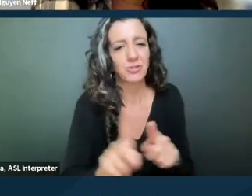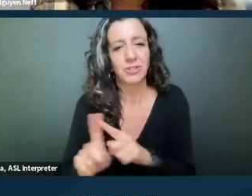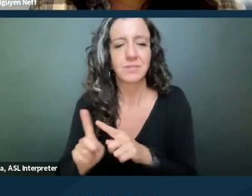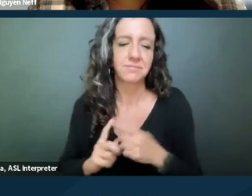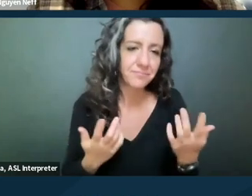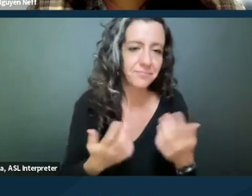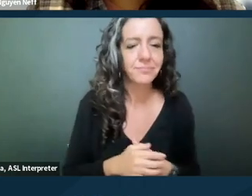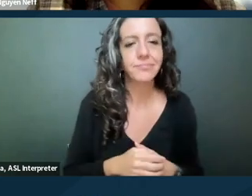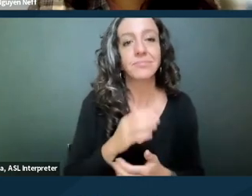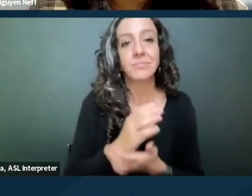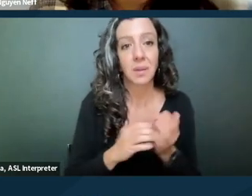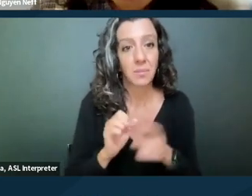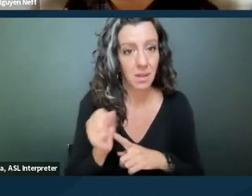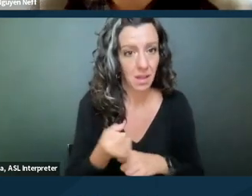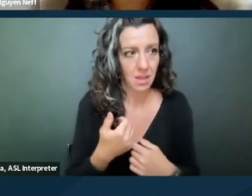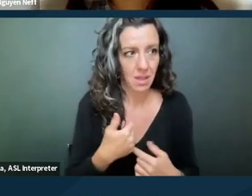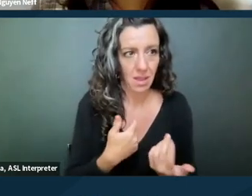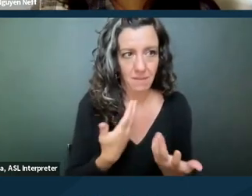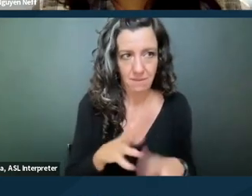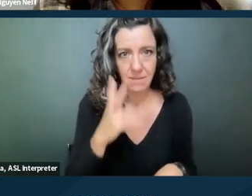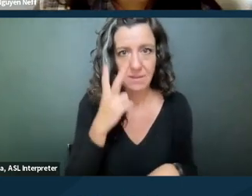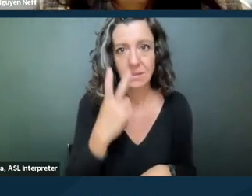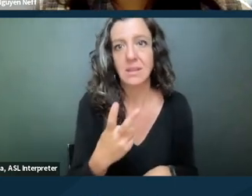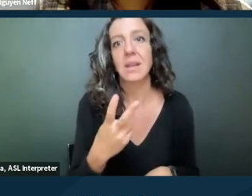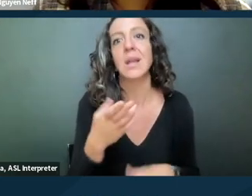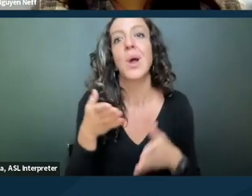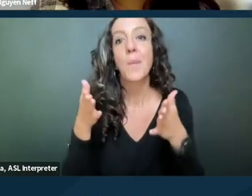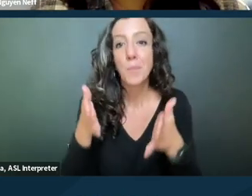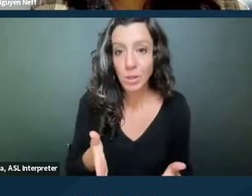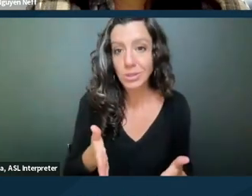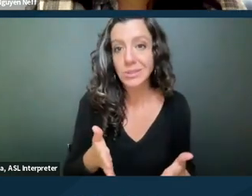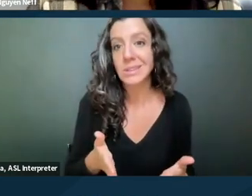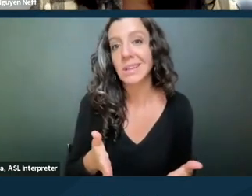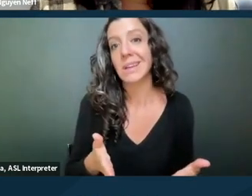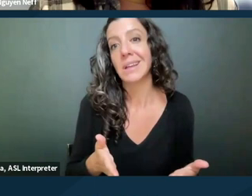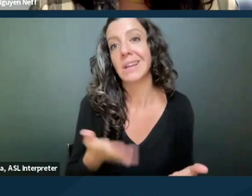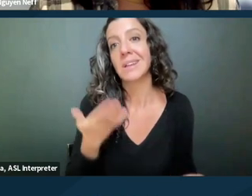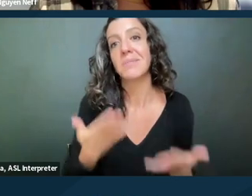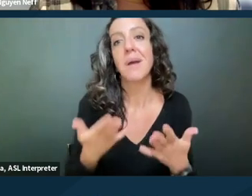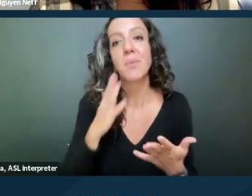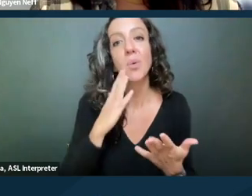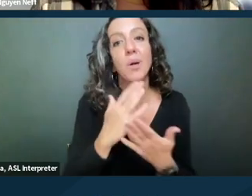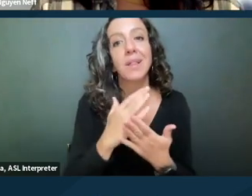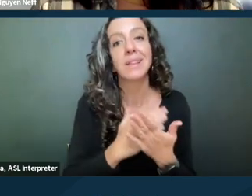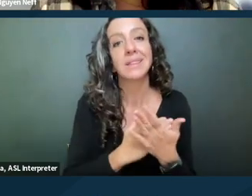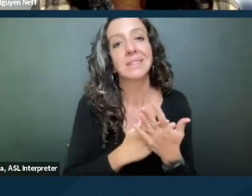Some cases have seen that a person has, you know, they might list the failure to provide a reasonable accommodation